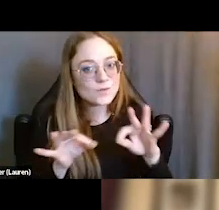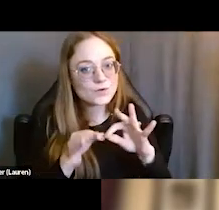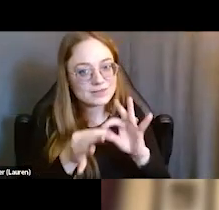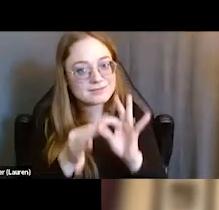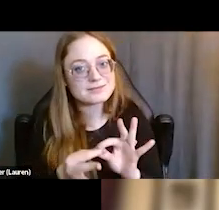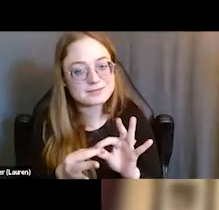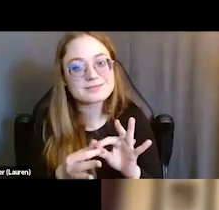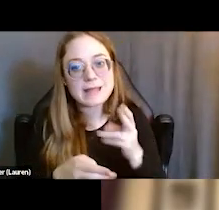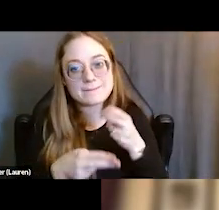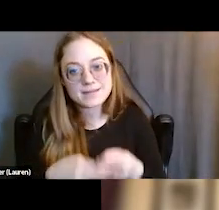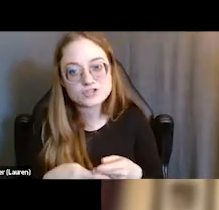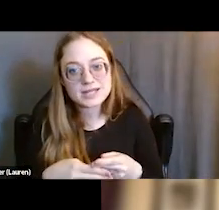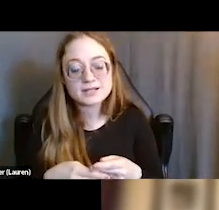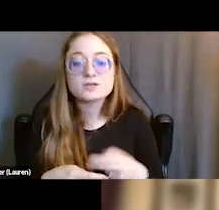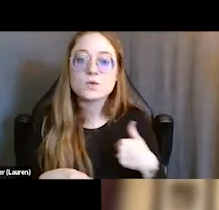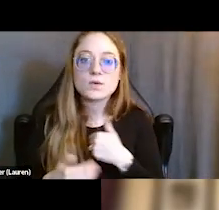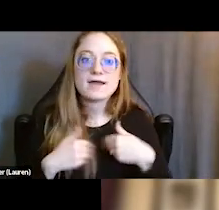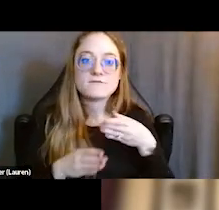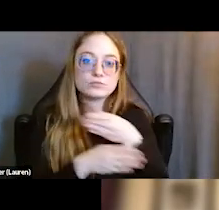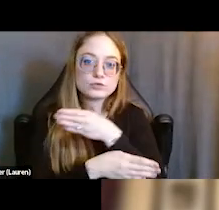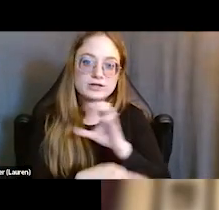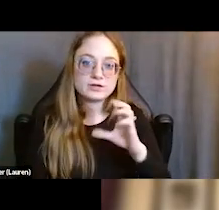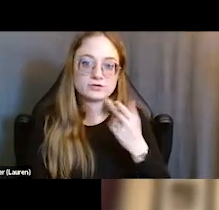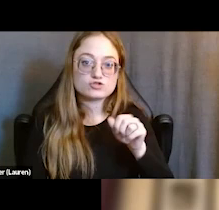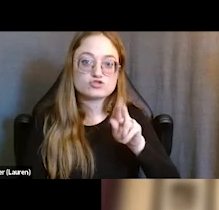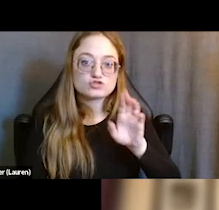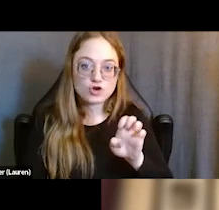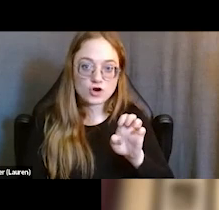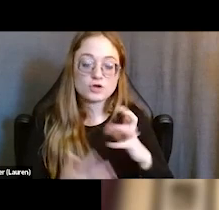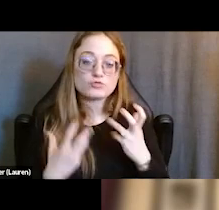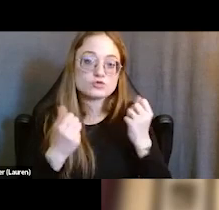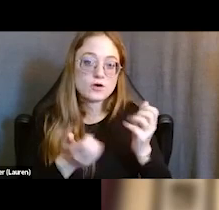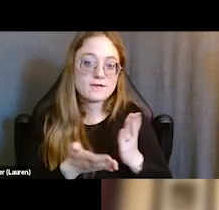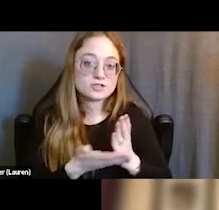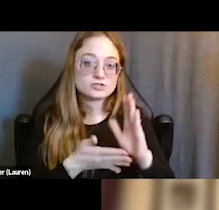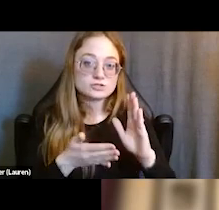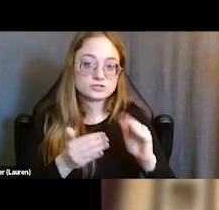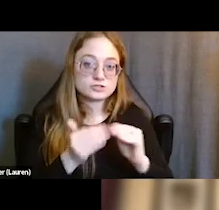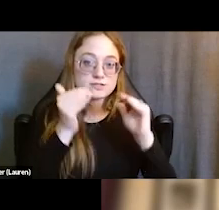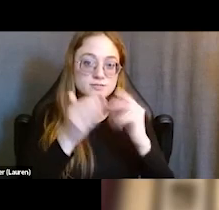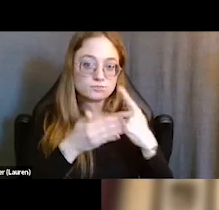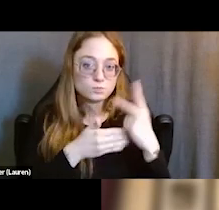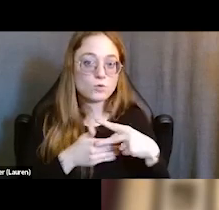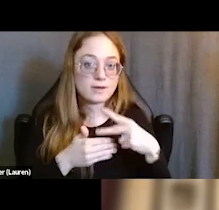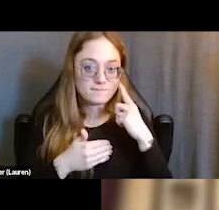run a pre-charge Restorative Justice Diversion program for juveniles and TAY. And so, this is after arrest